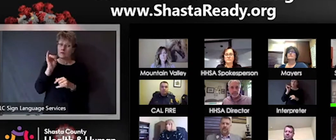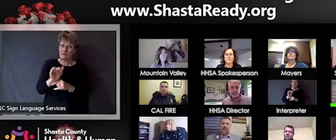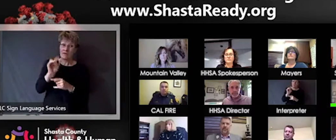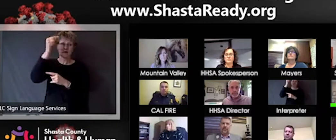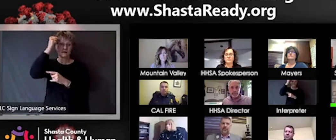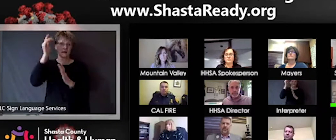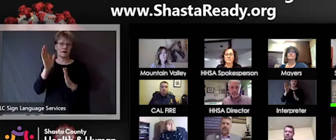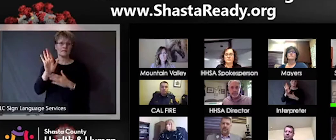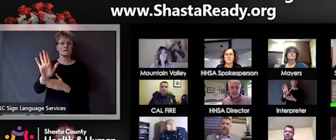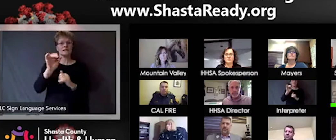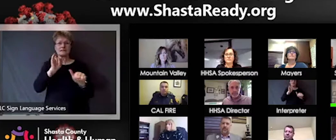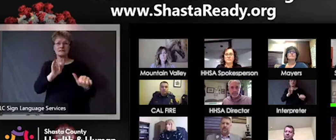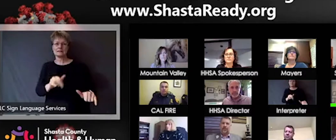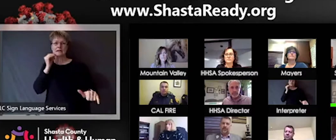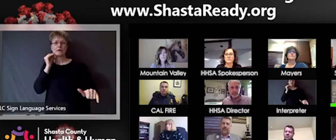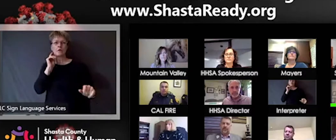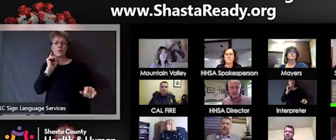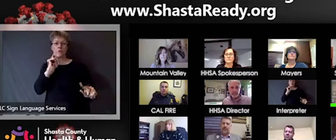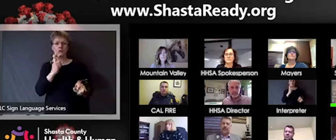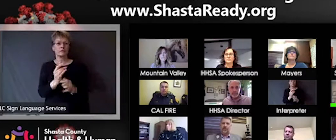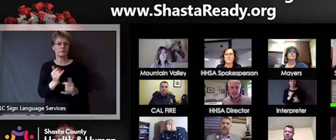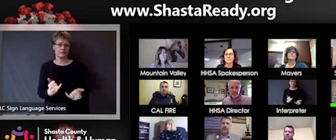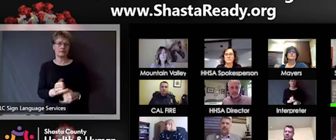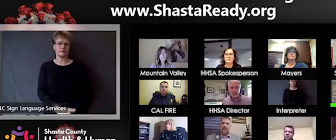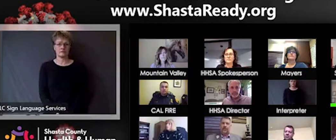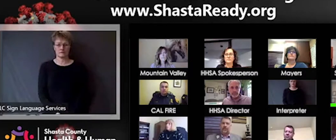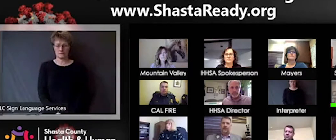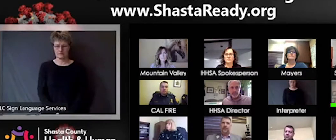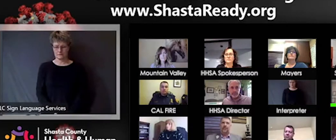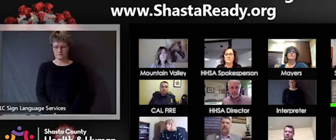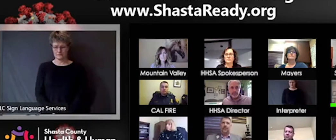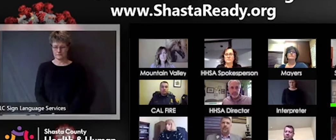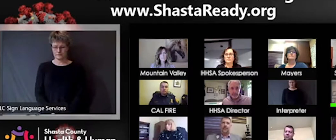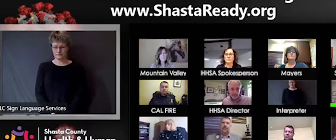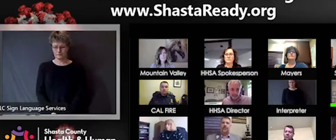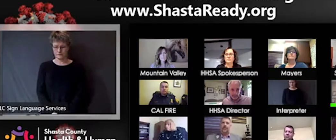The other thing I just wanted to, we've talked a little bit about before, is that